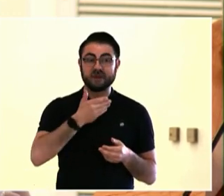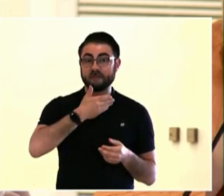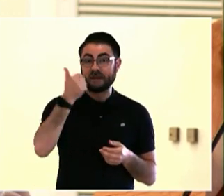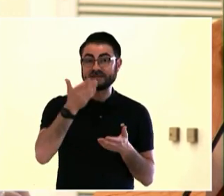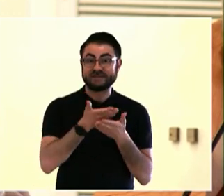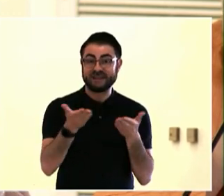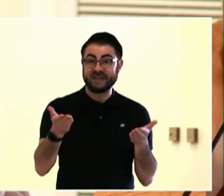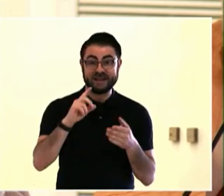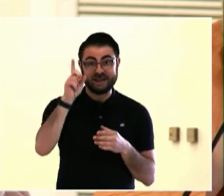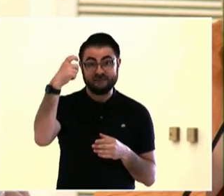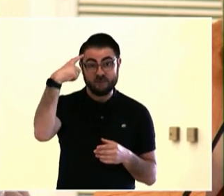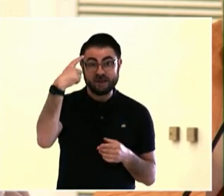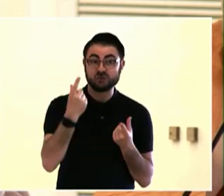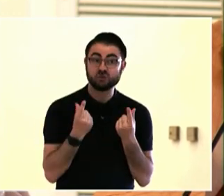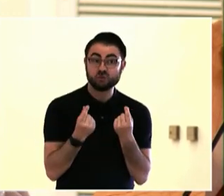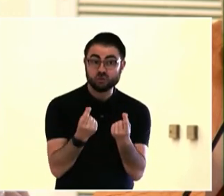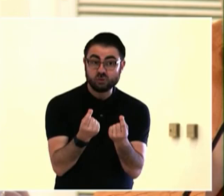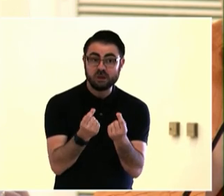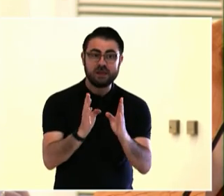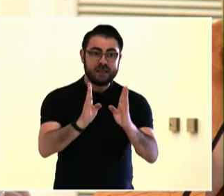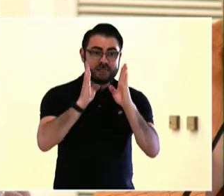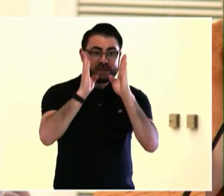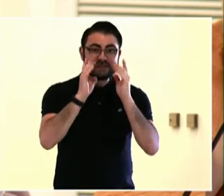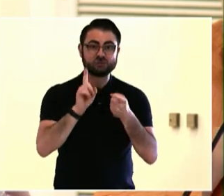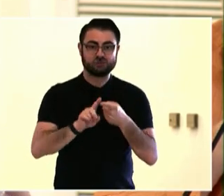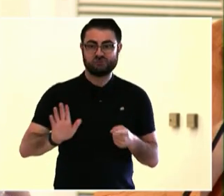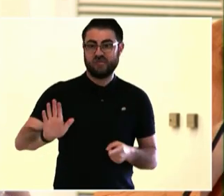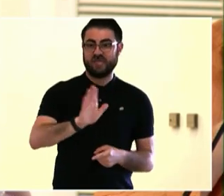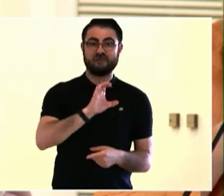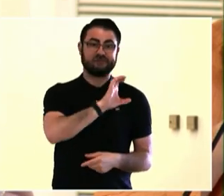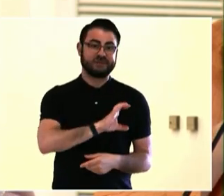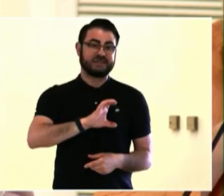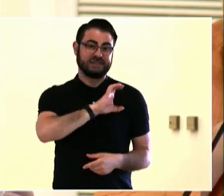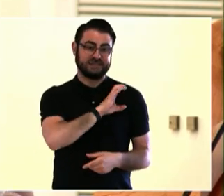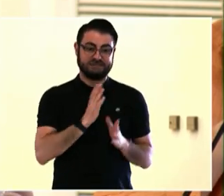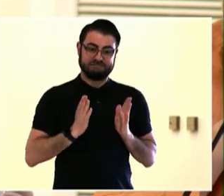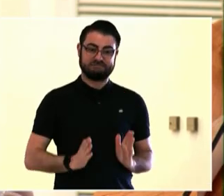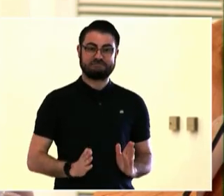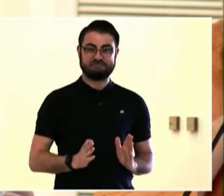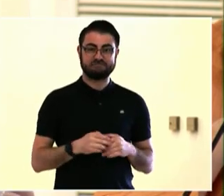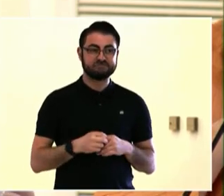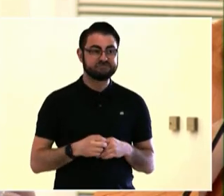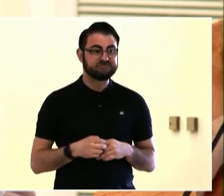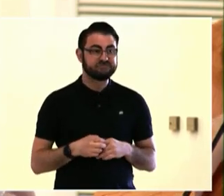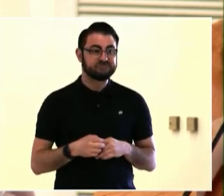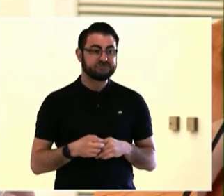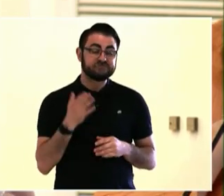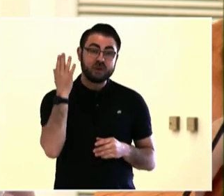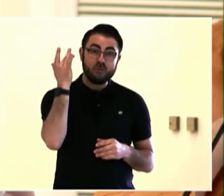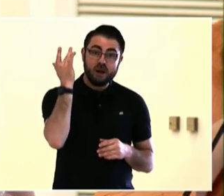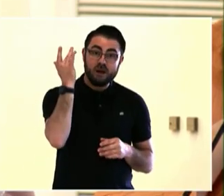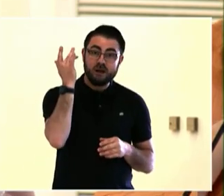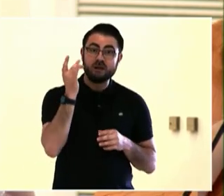And thanks for your hospitality. But I guess as I think about your journey and my -- our